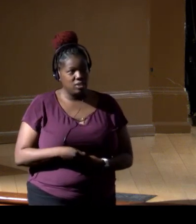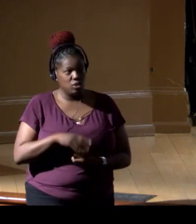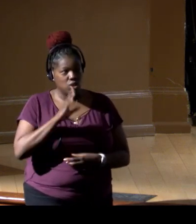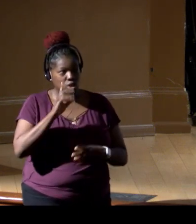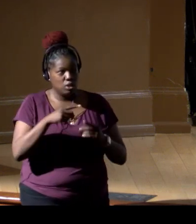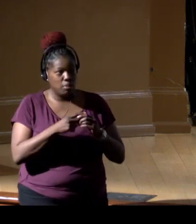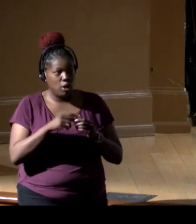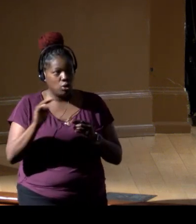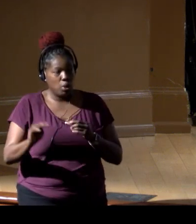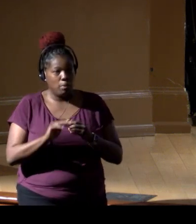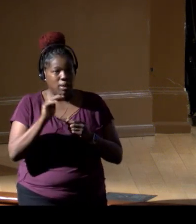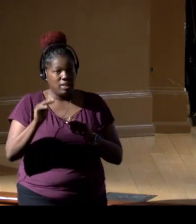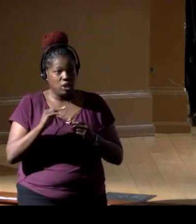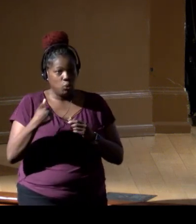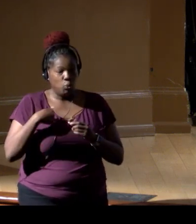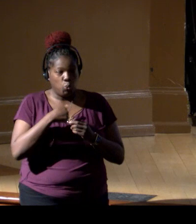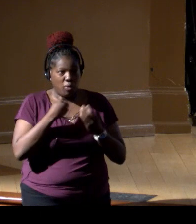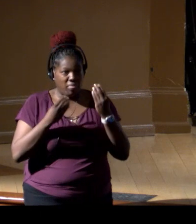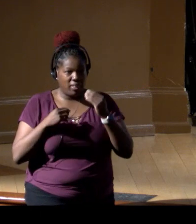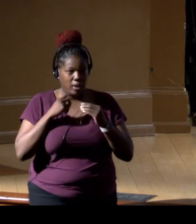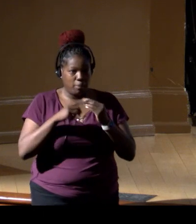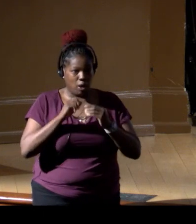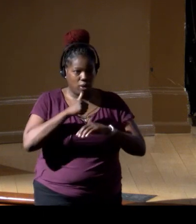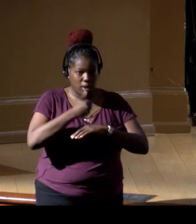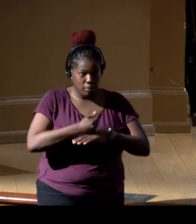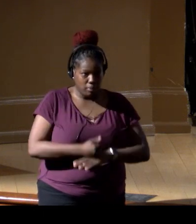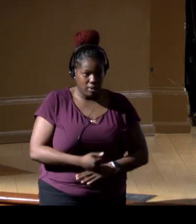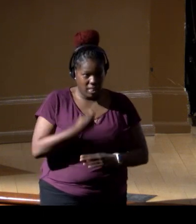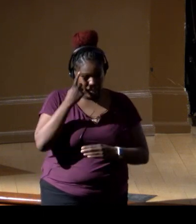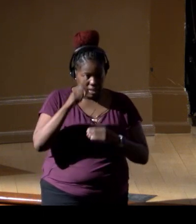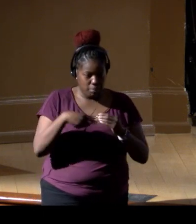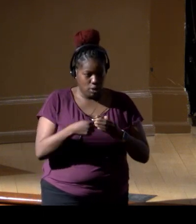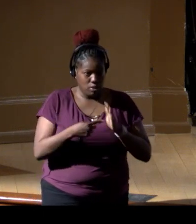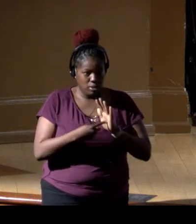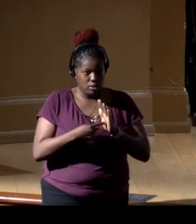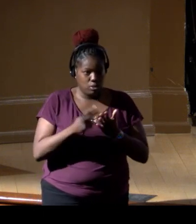on Monday was when we're thinking about implementation thinking about demonstration projects,